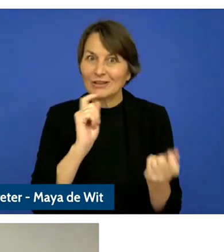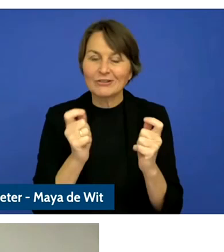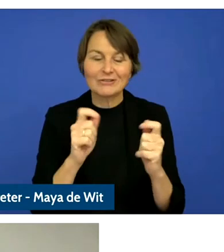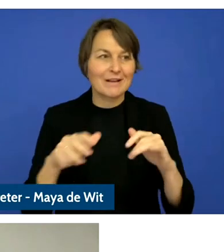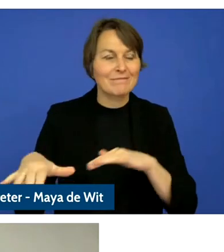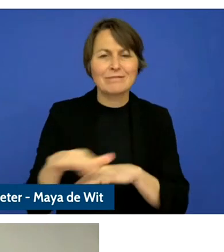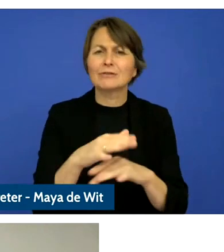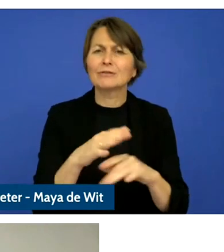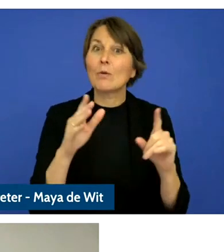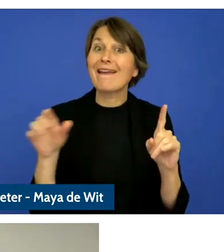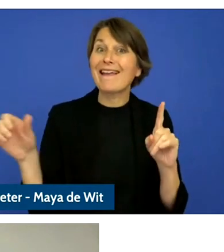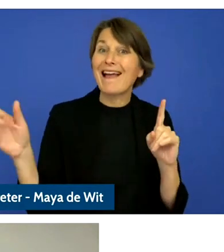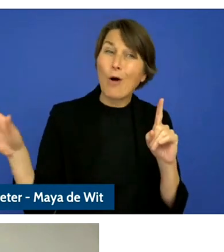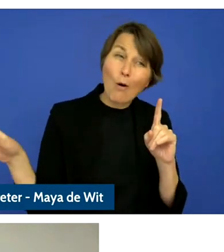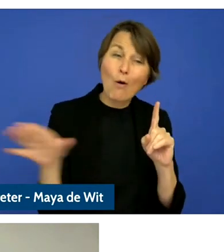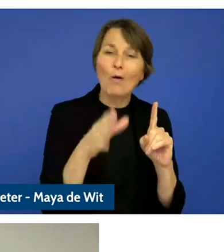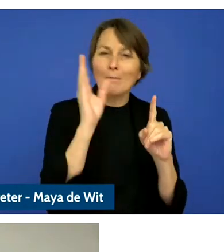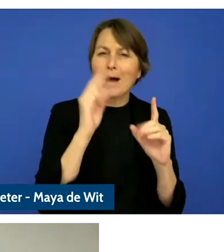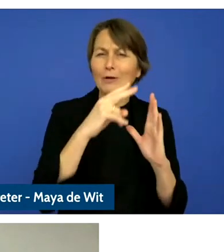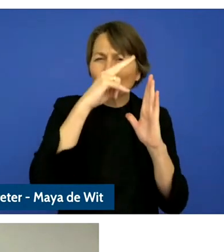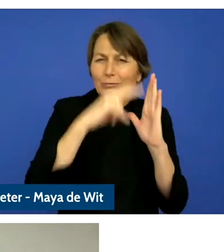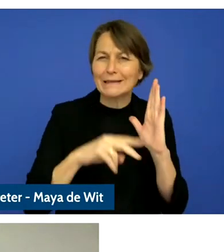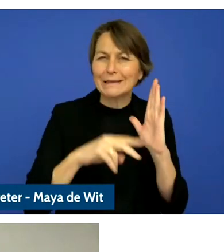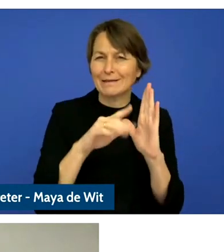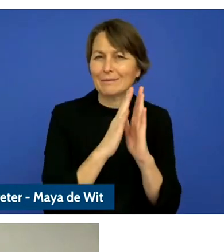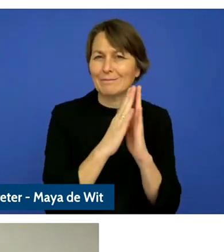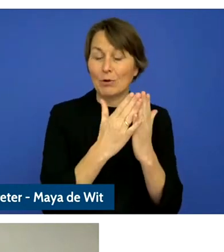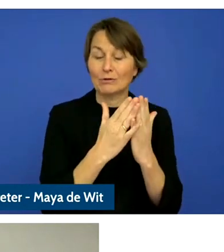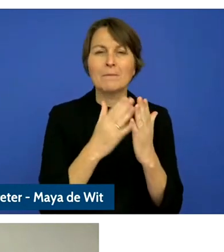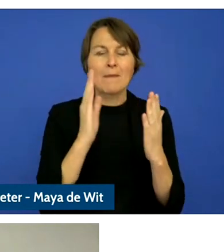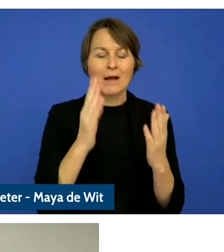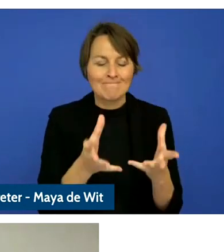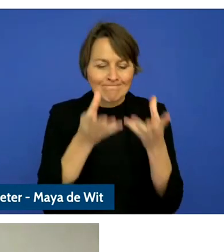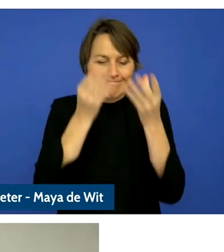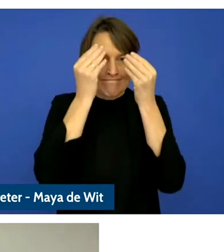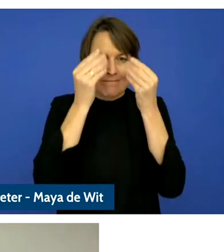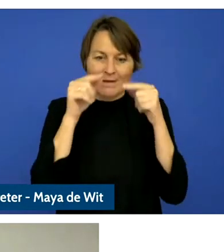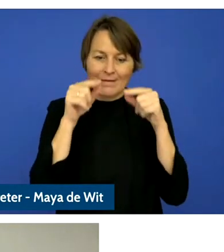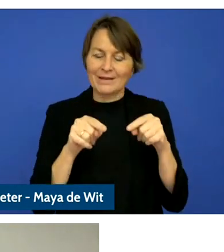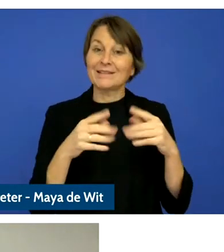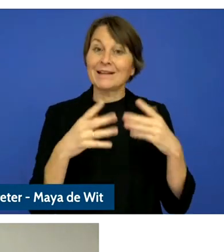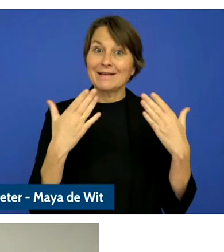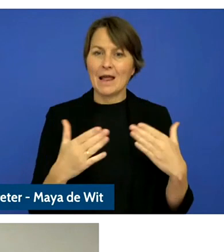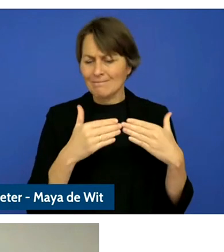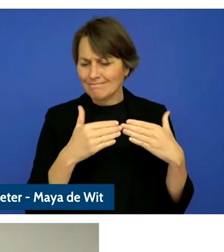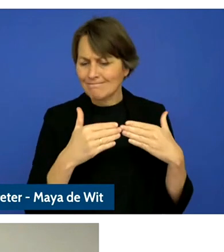anyone who wants to understand the digital presence and shape the digital